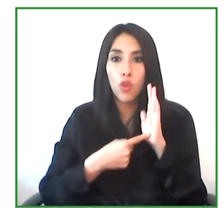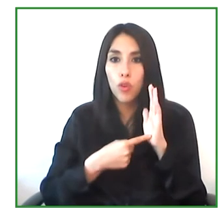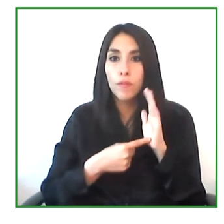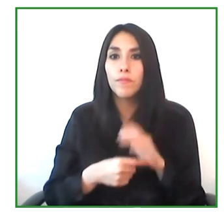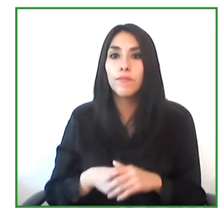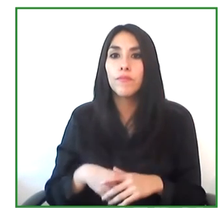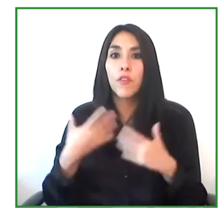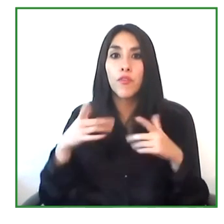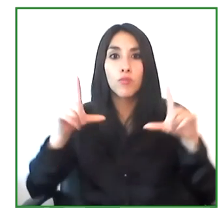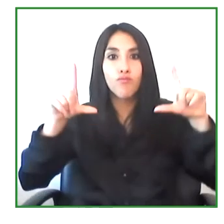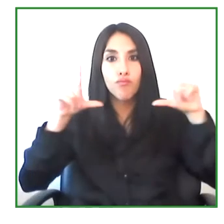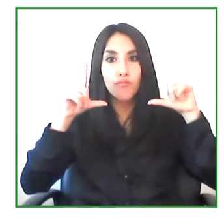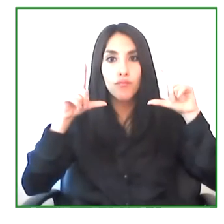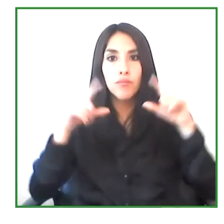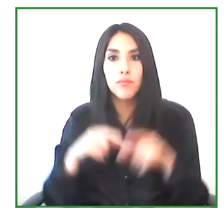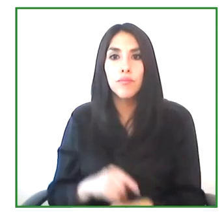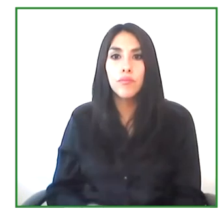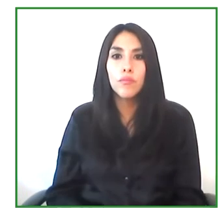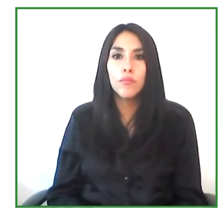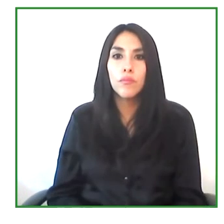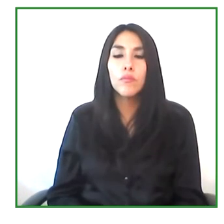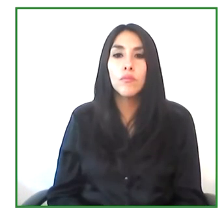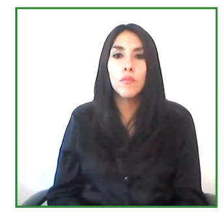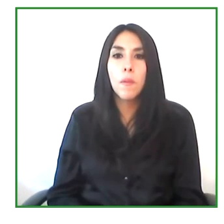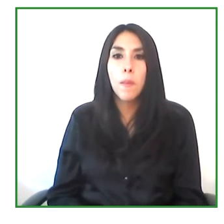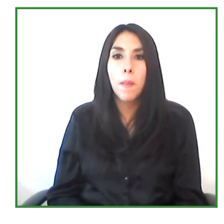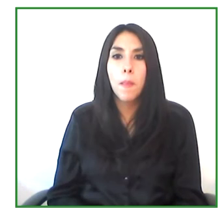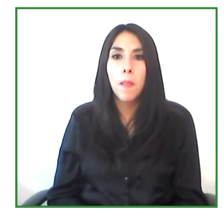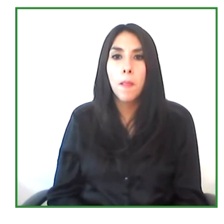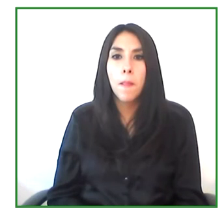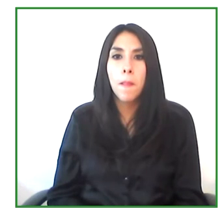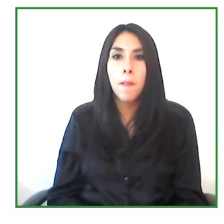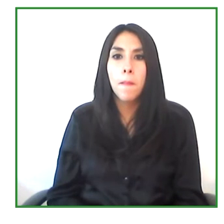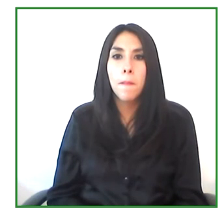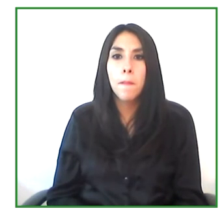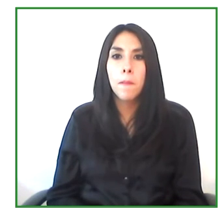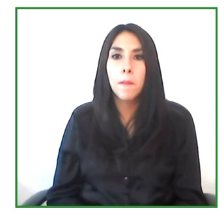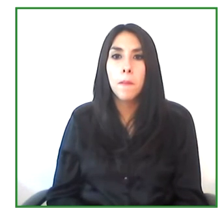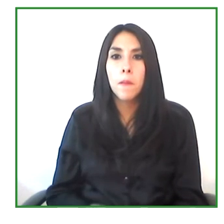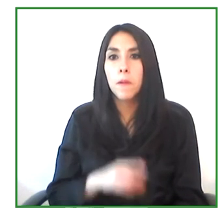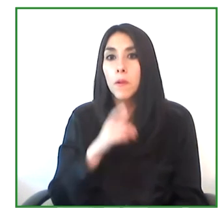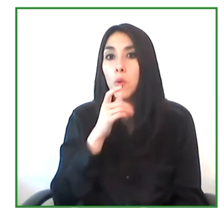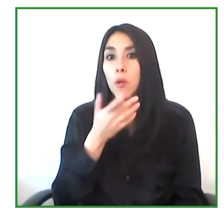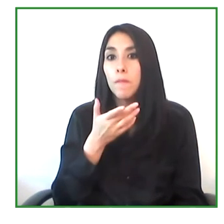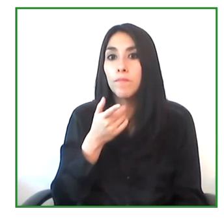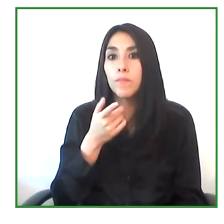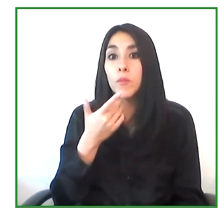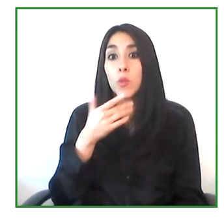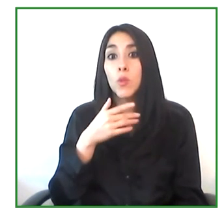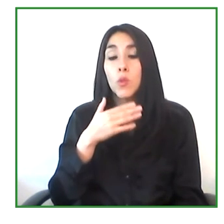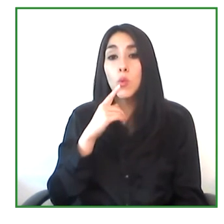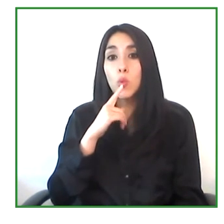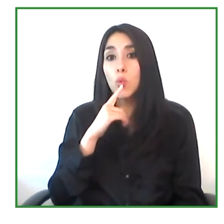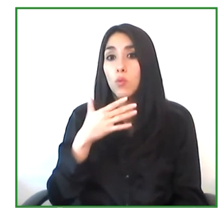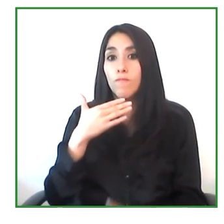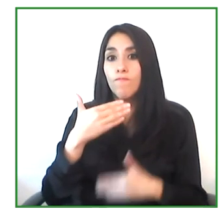We believe that Egalité has a flexible technology that is can be customized